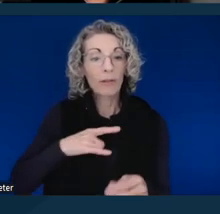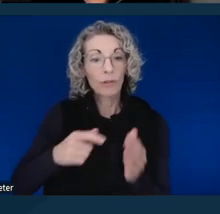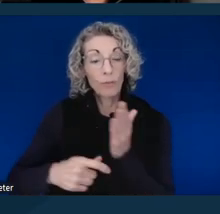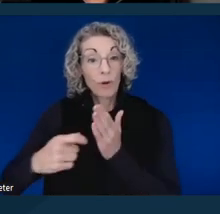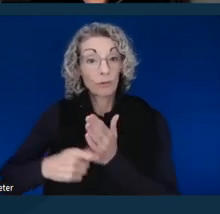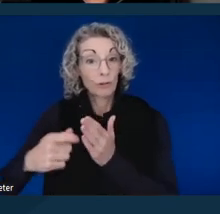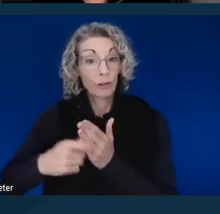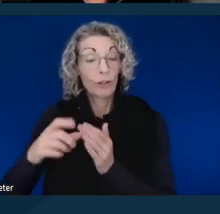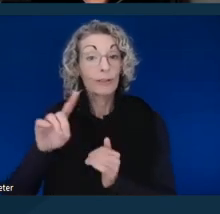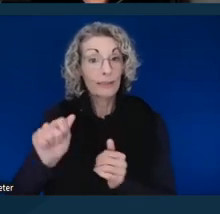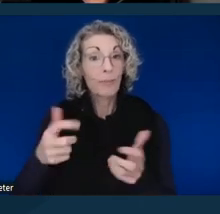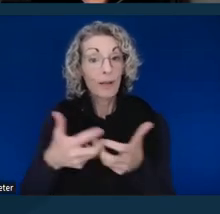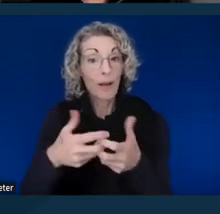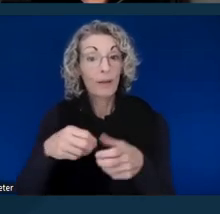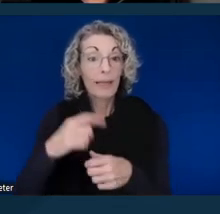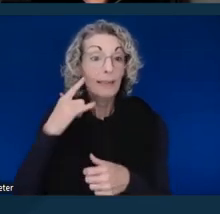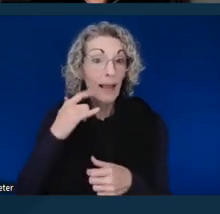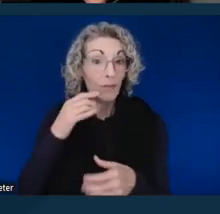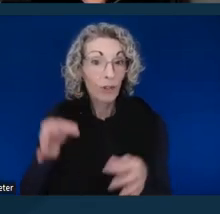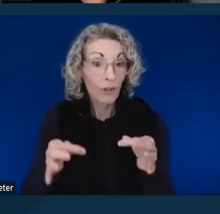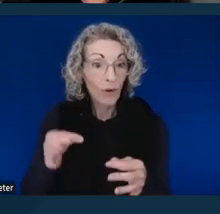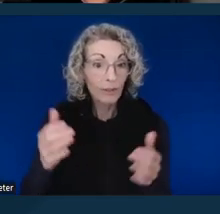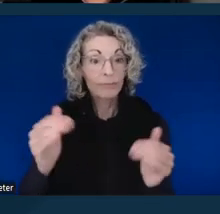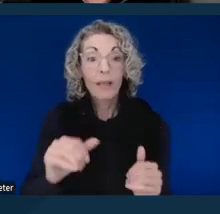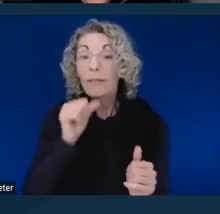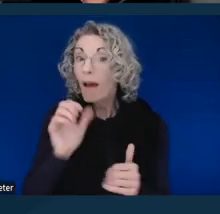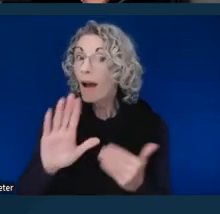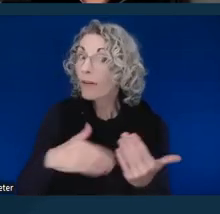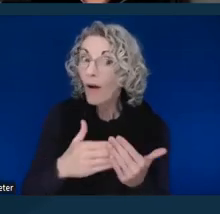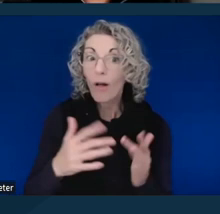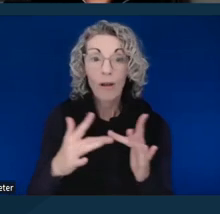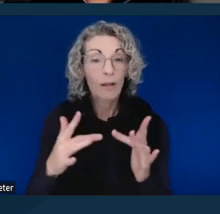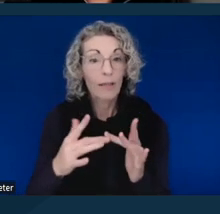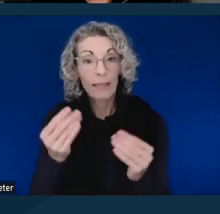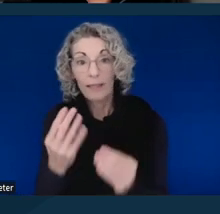Not all provide contact information for the ADA coordinator, but most do.